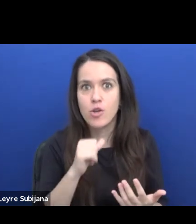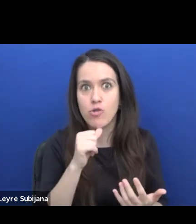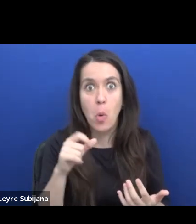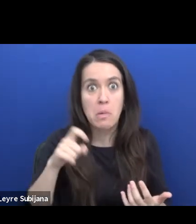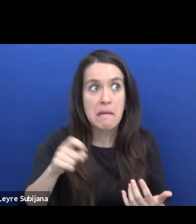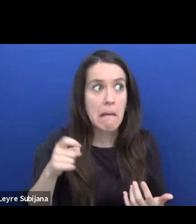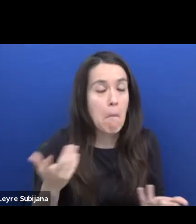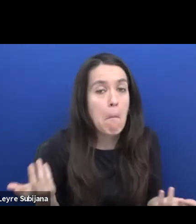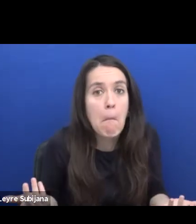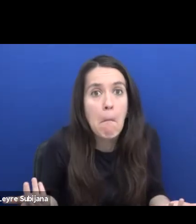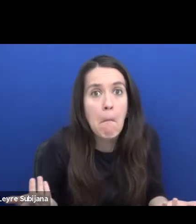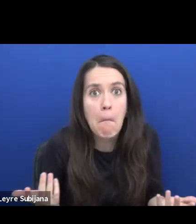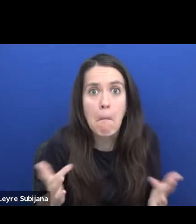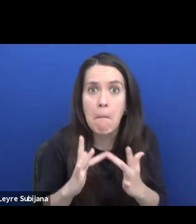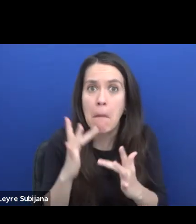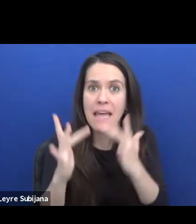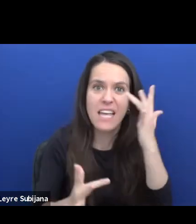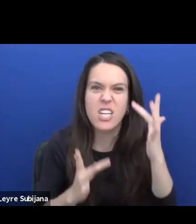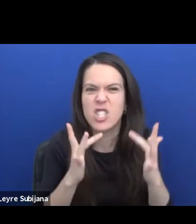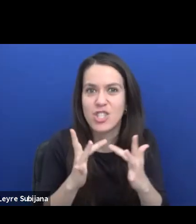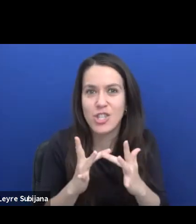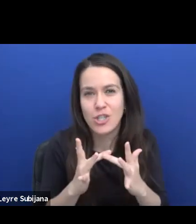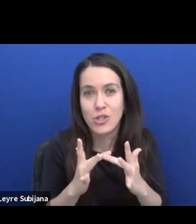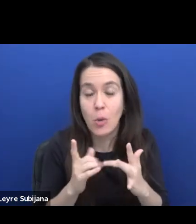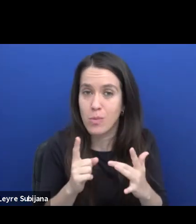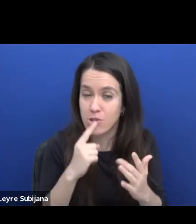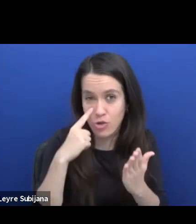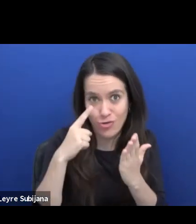And sometimes they will say to you,